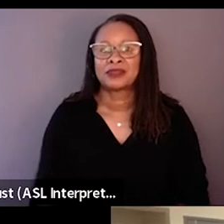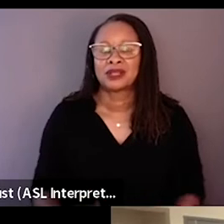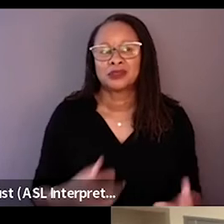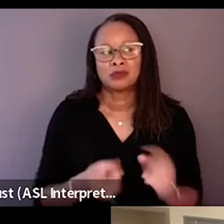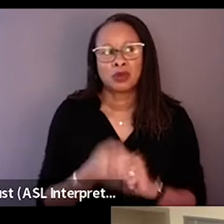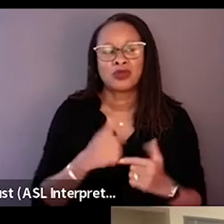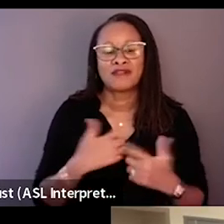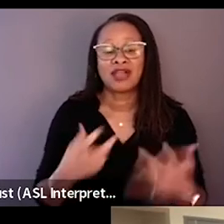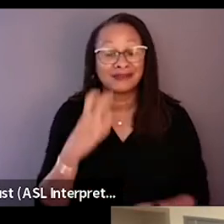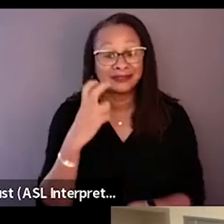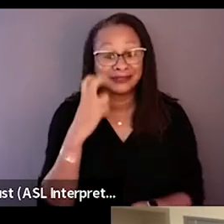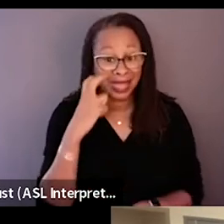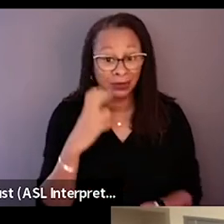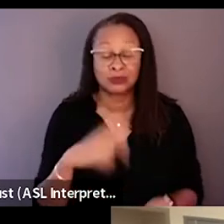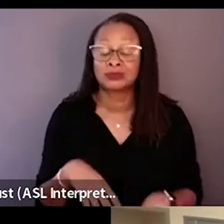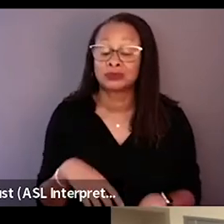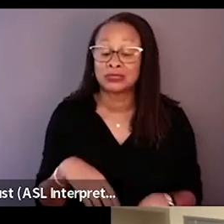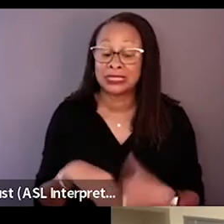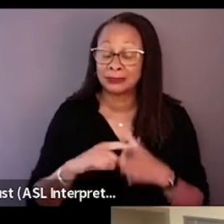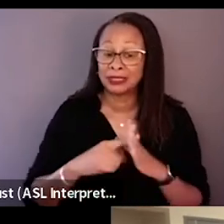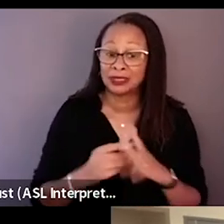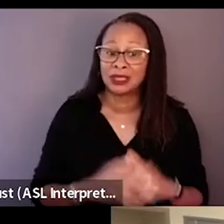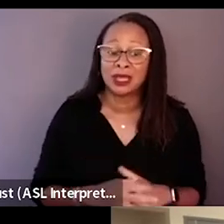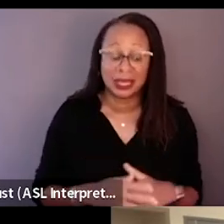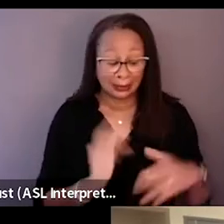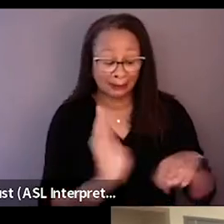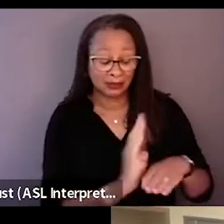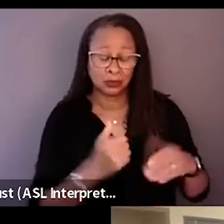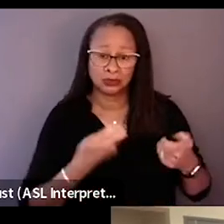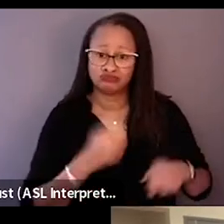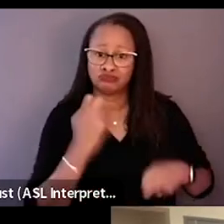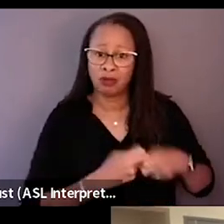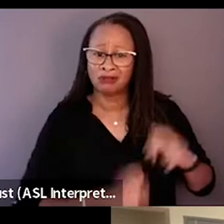for the business that we try so hard to build in the rural community.